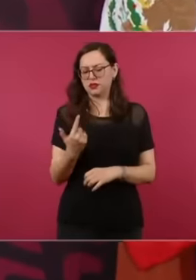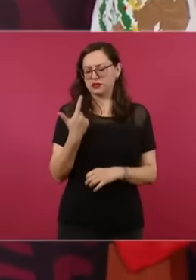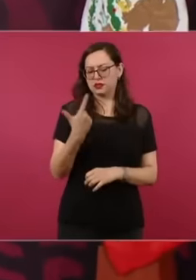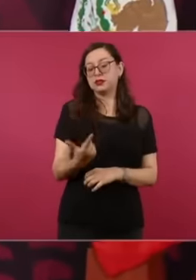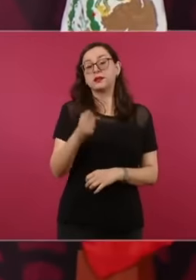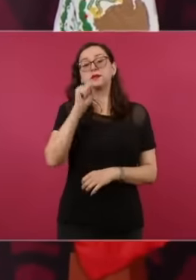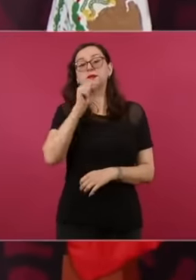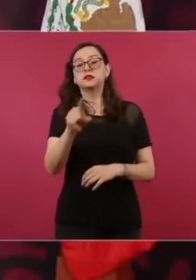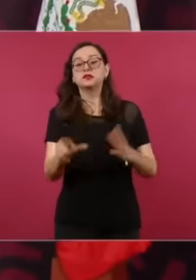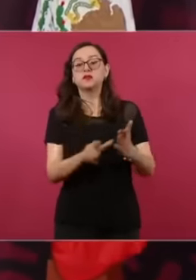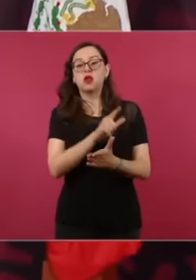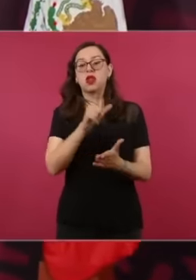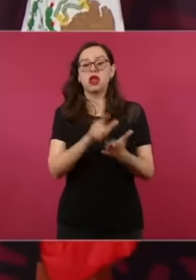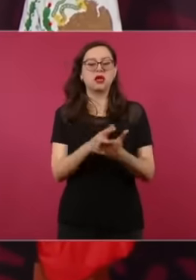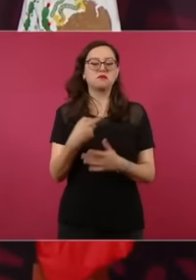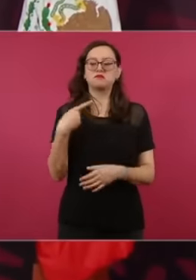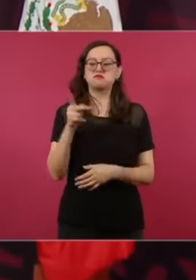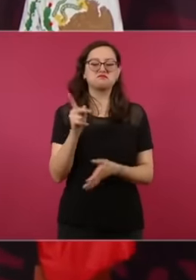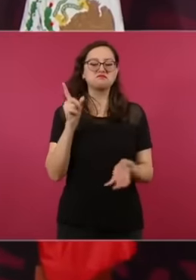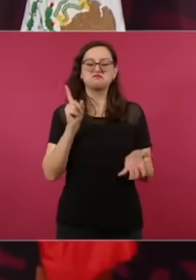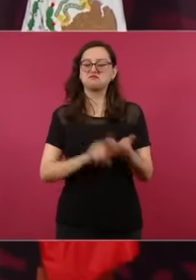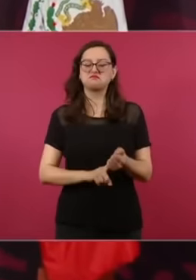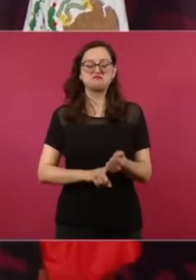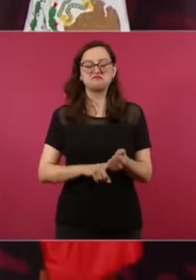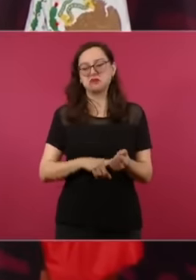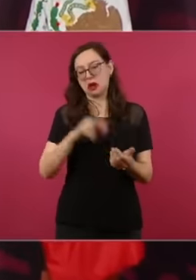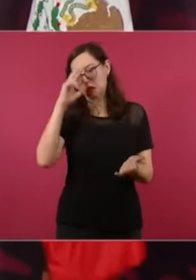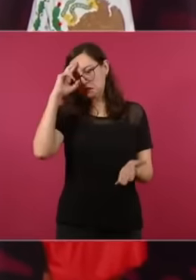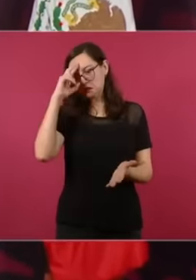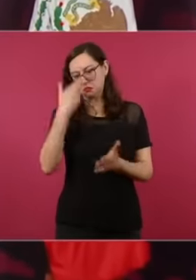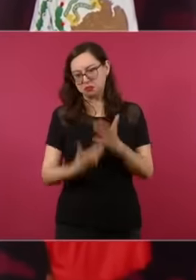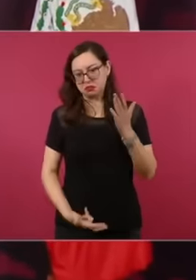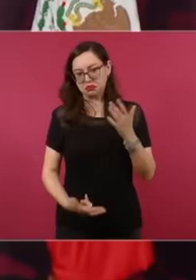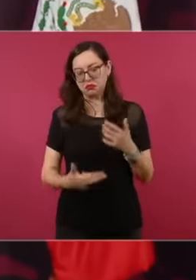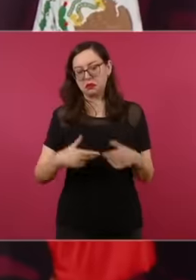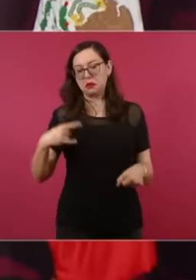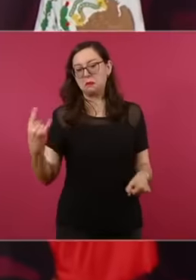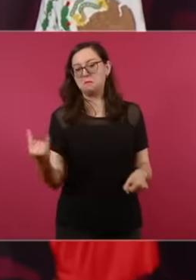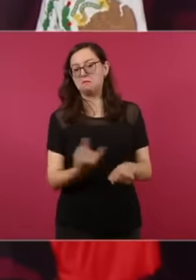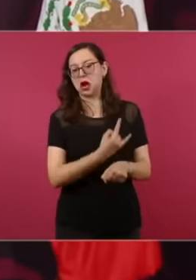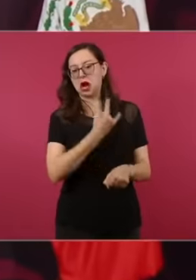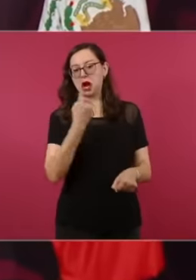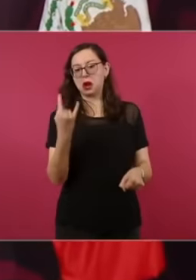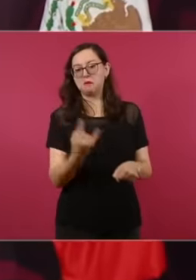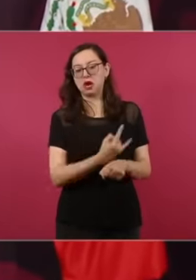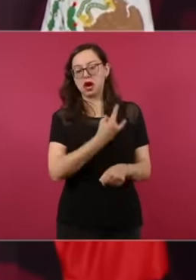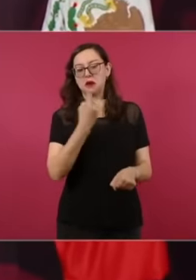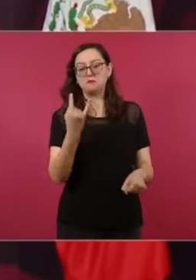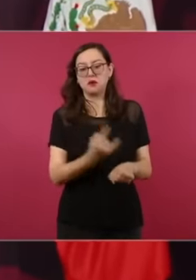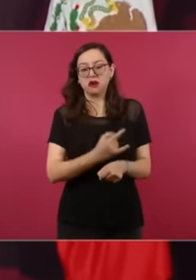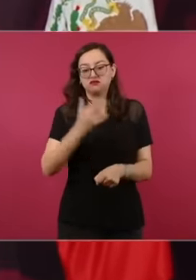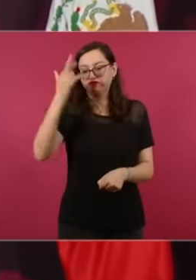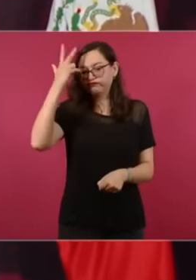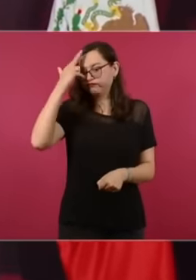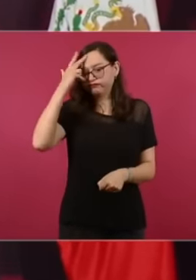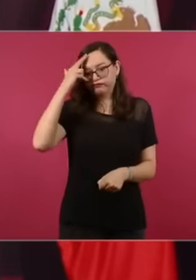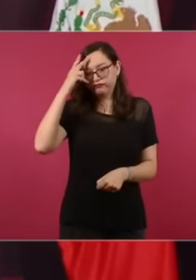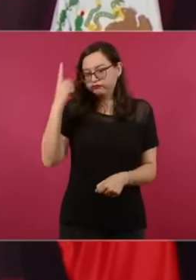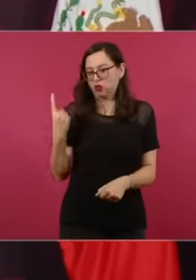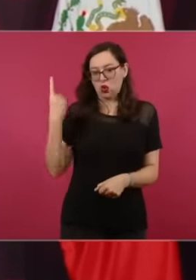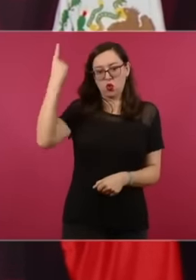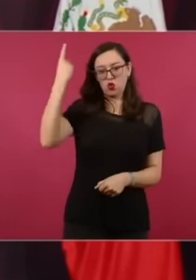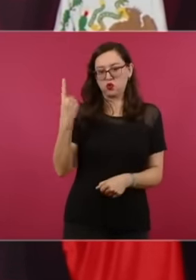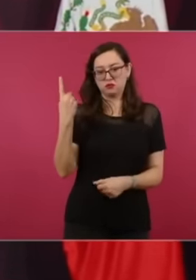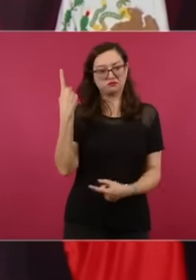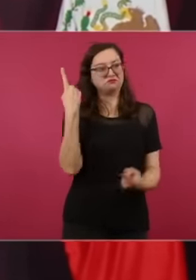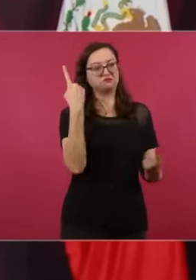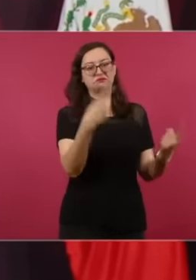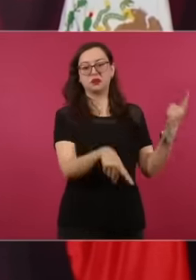the forms were respected But in the end the power of the powers was The Executive was Porfirio